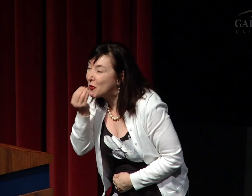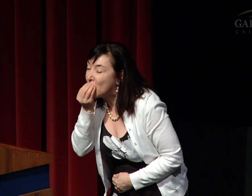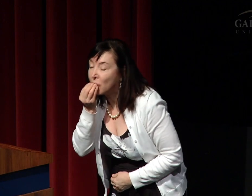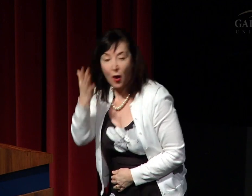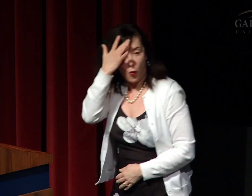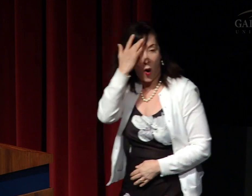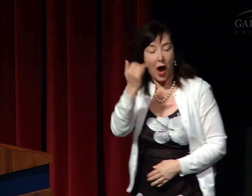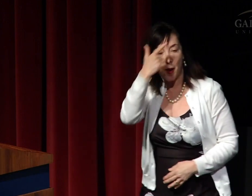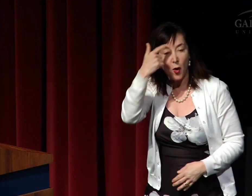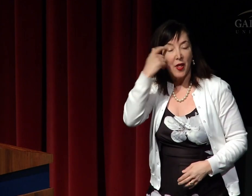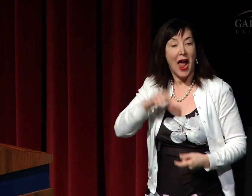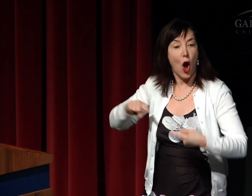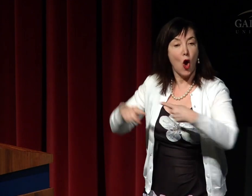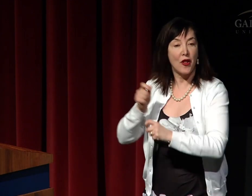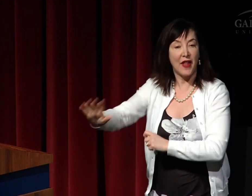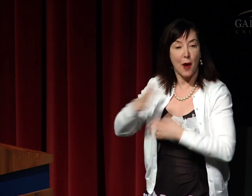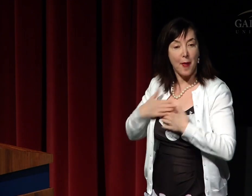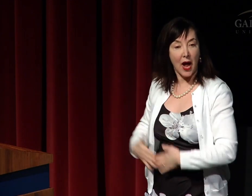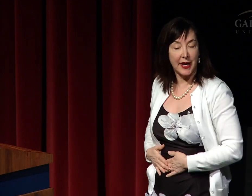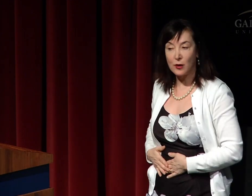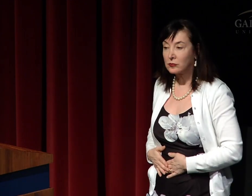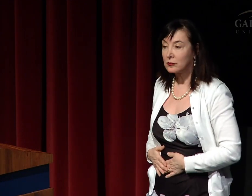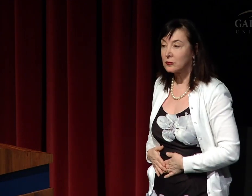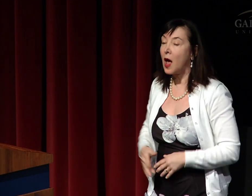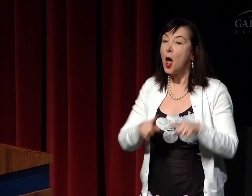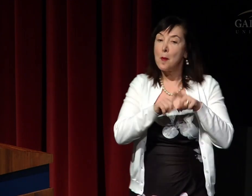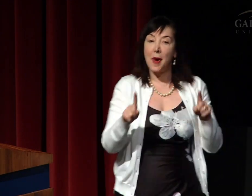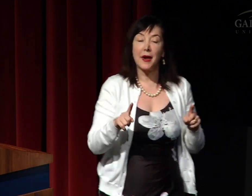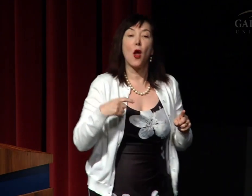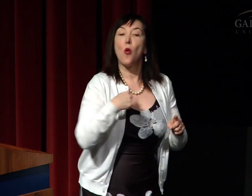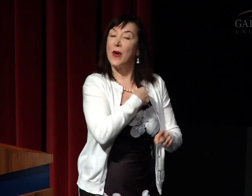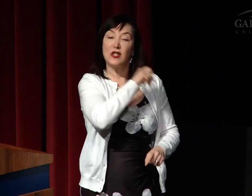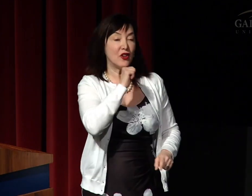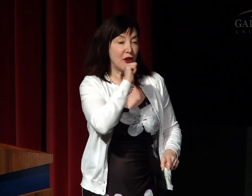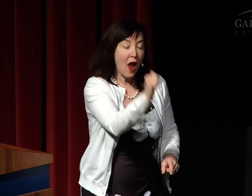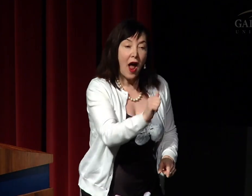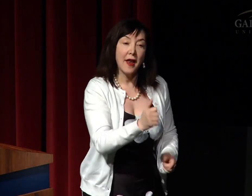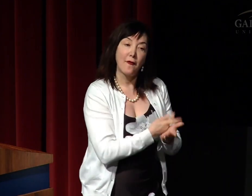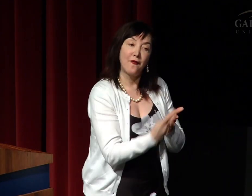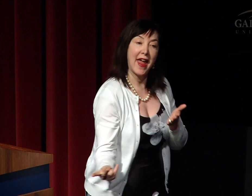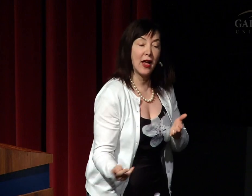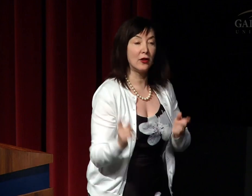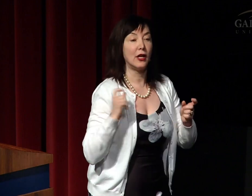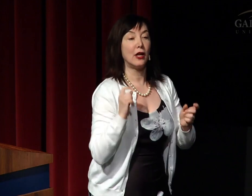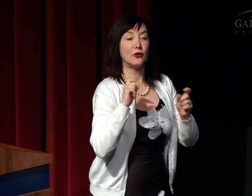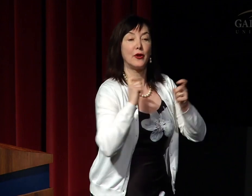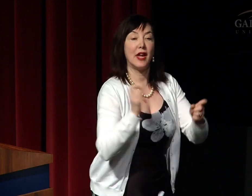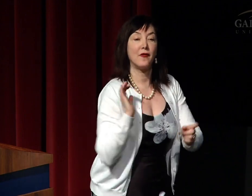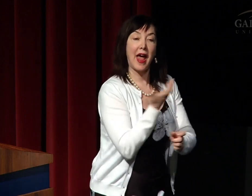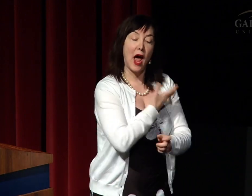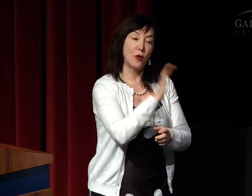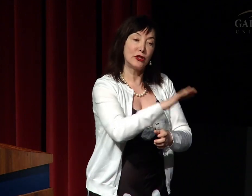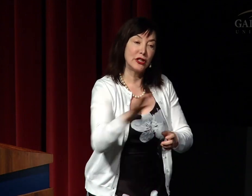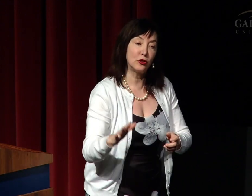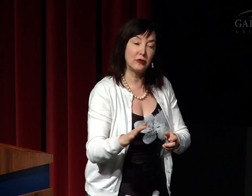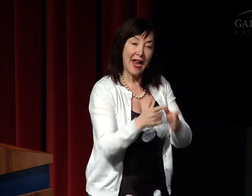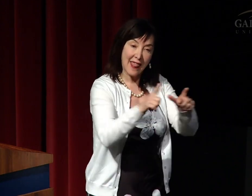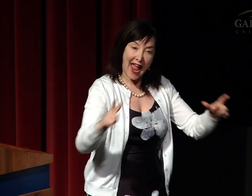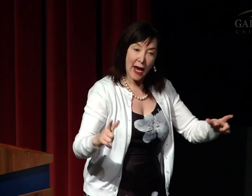because we know this would be harmful to their bodies. We should also not fail to give our children language,